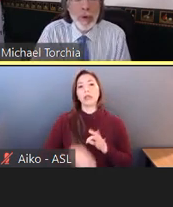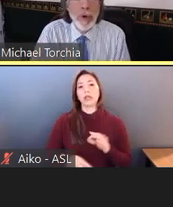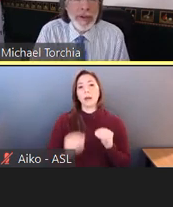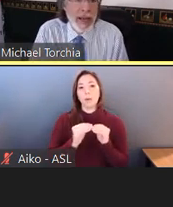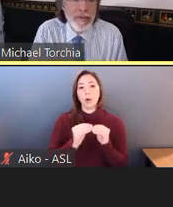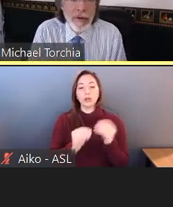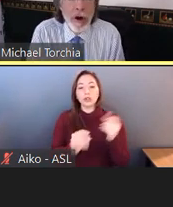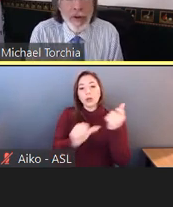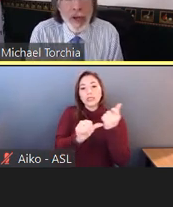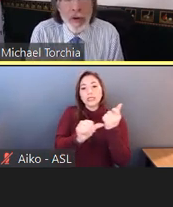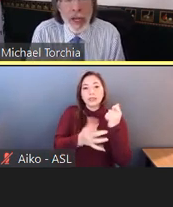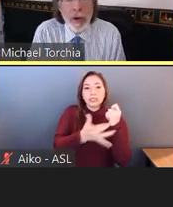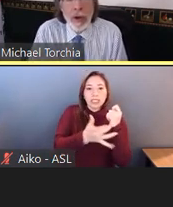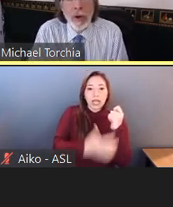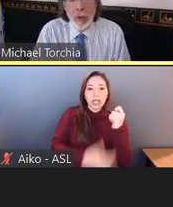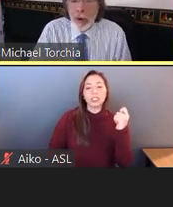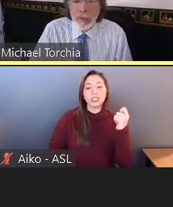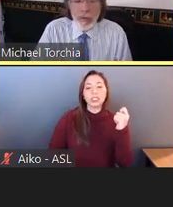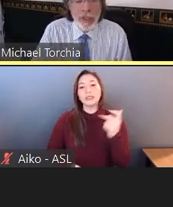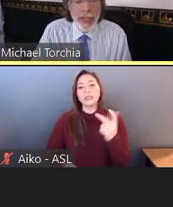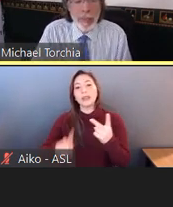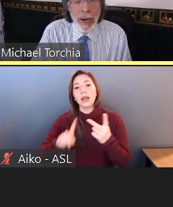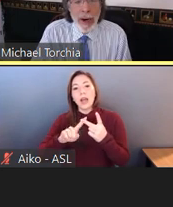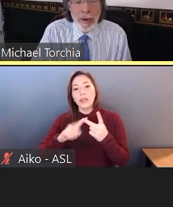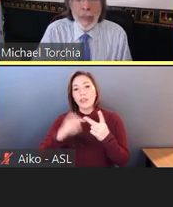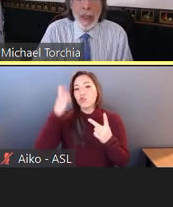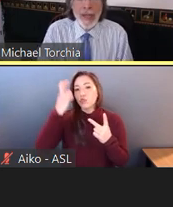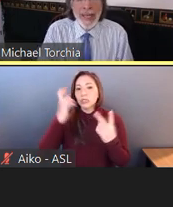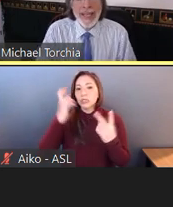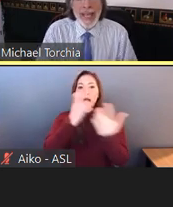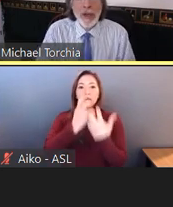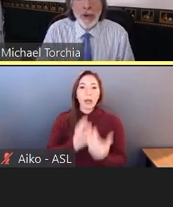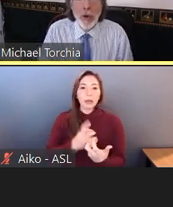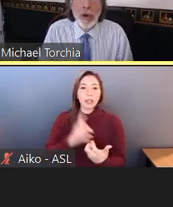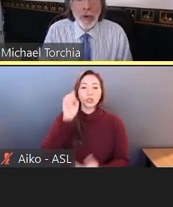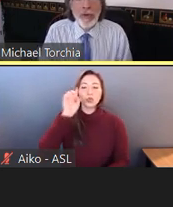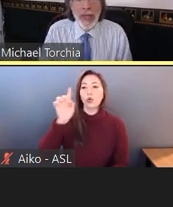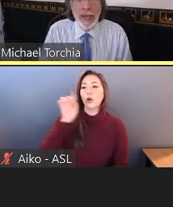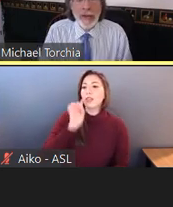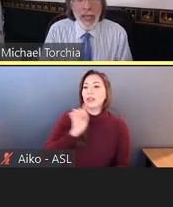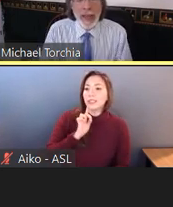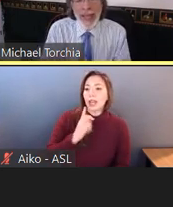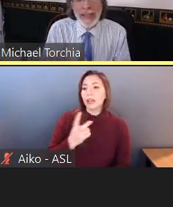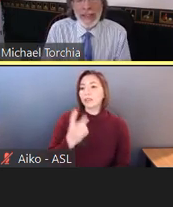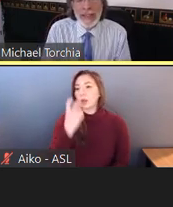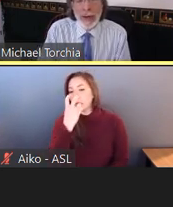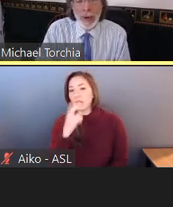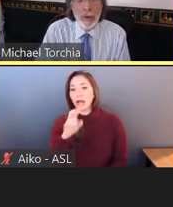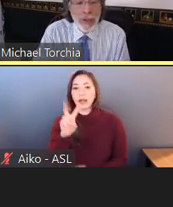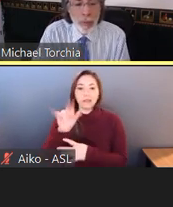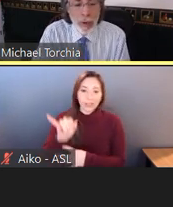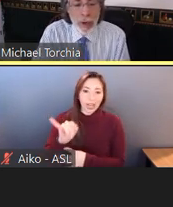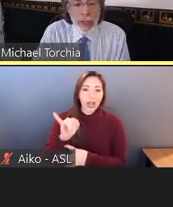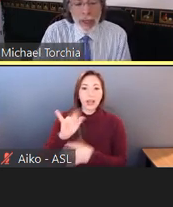who are Deaf, hard of hearing, or visually impaired? You need to ignore those things and then decide whether someone